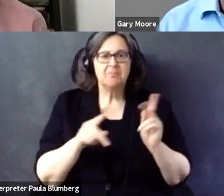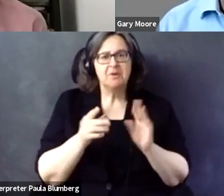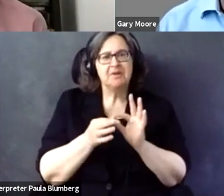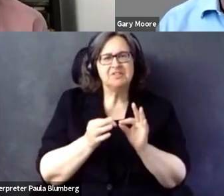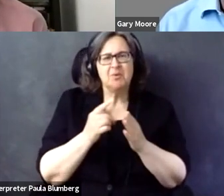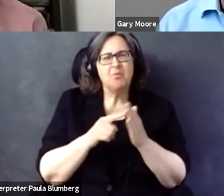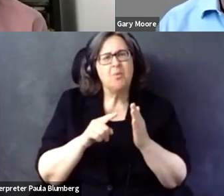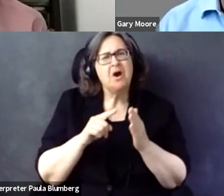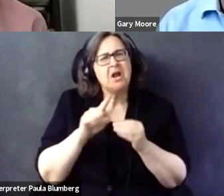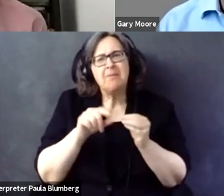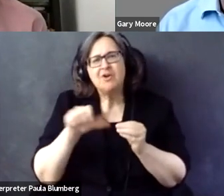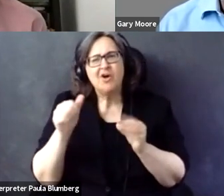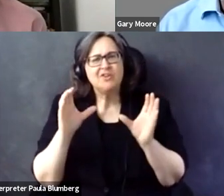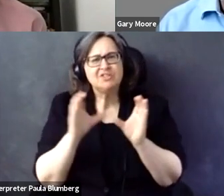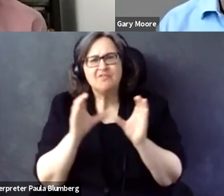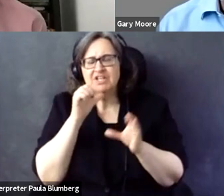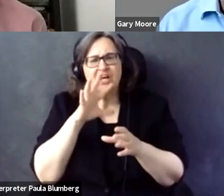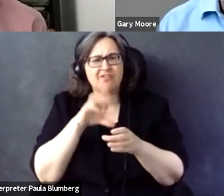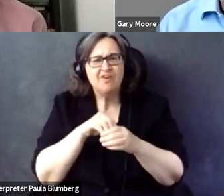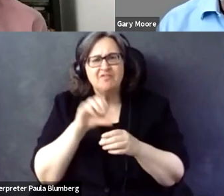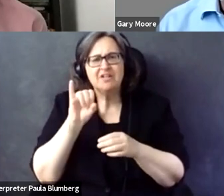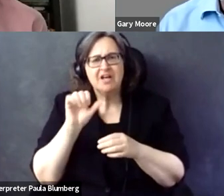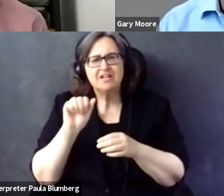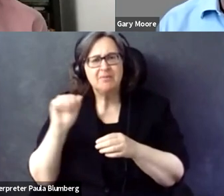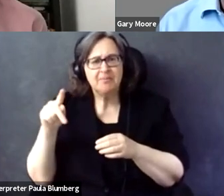more comments and people just saying